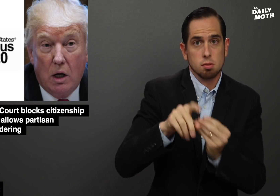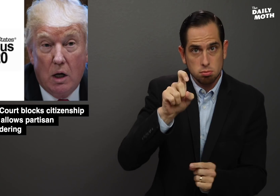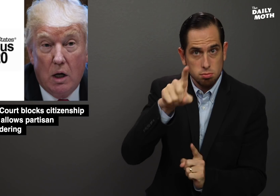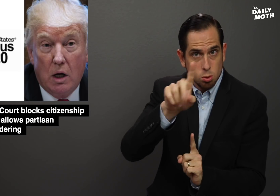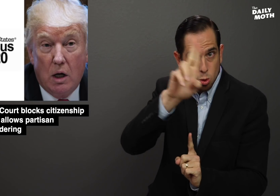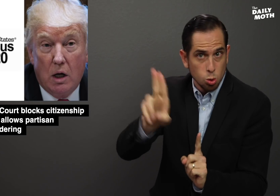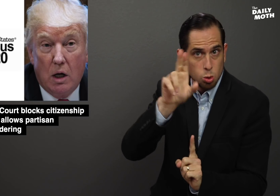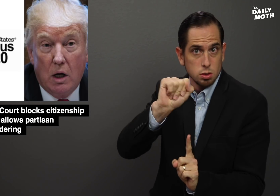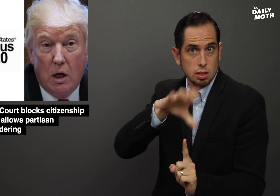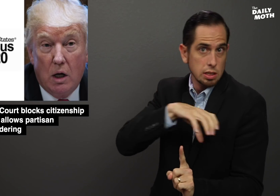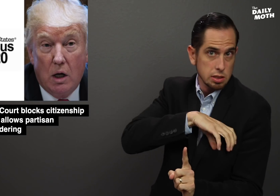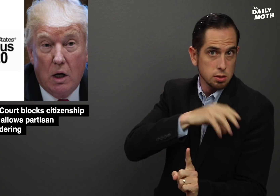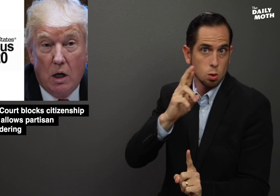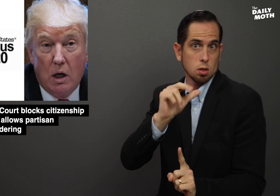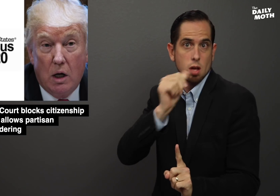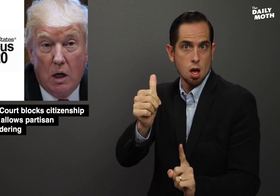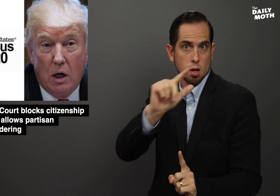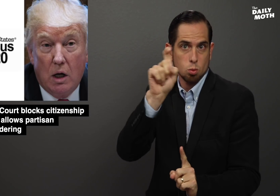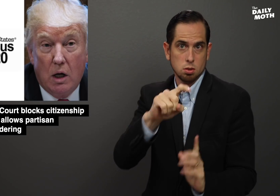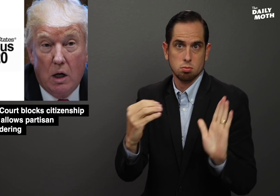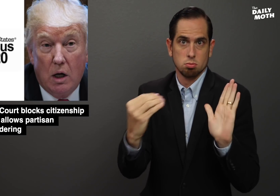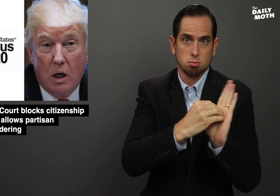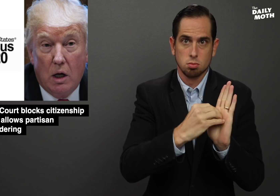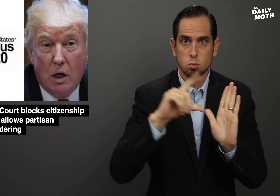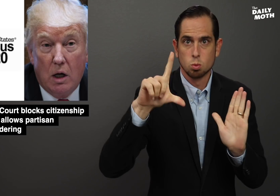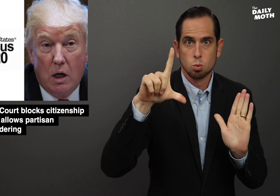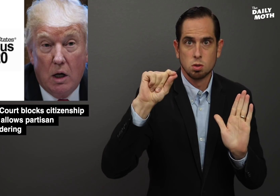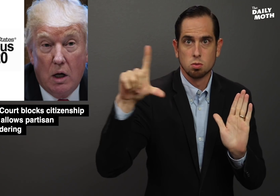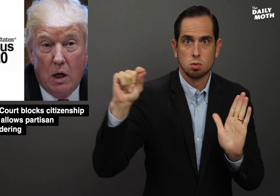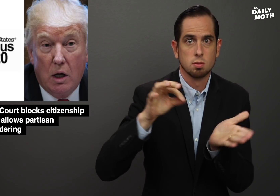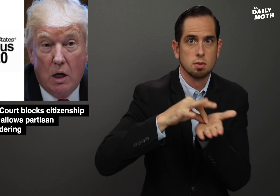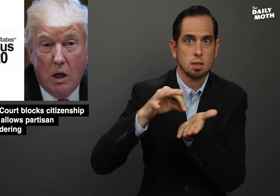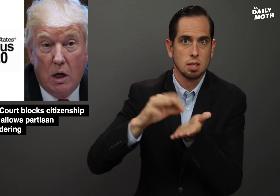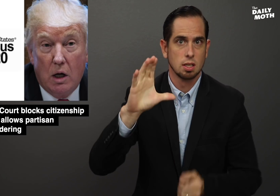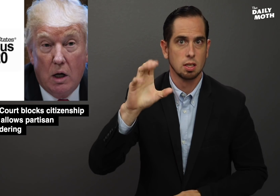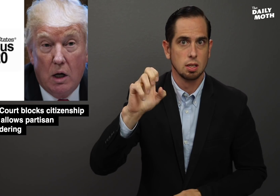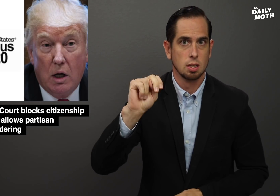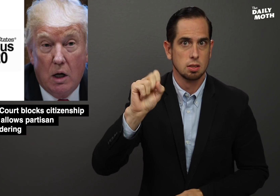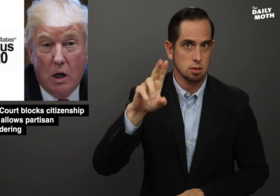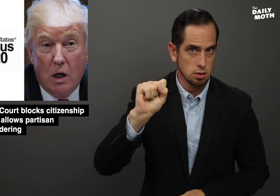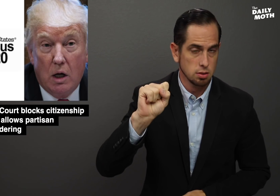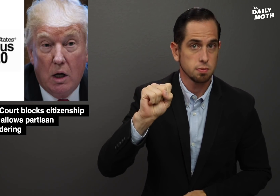a citizenship question to the 2020 Census.